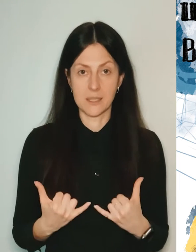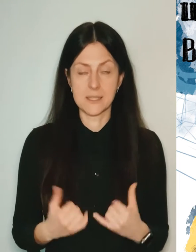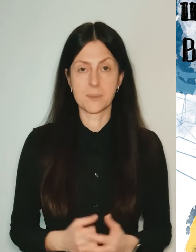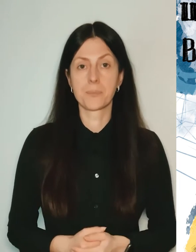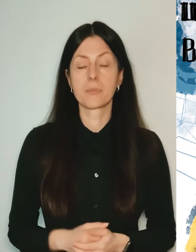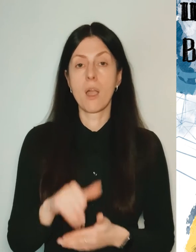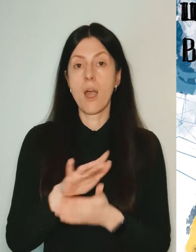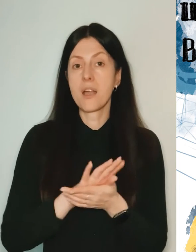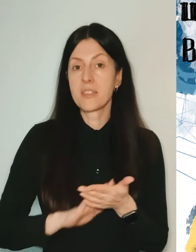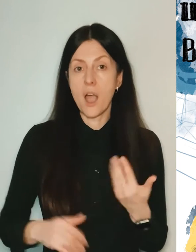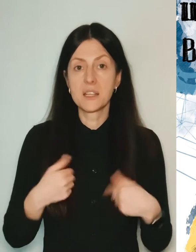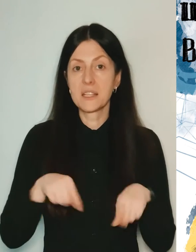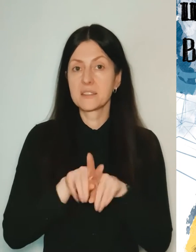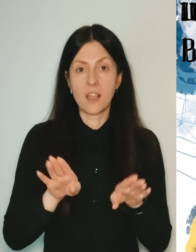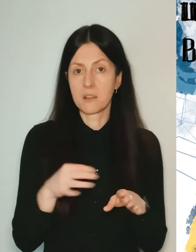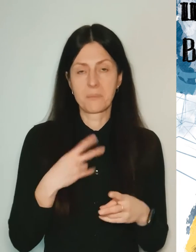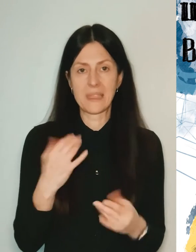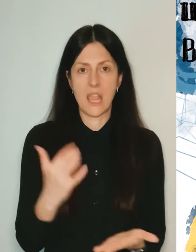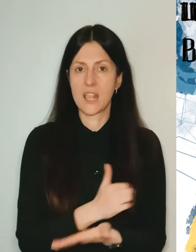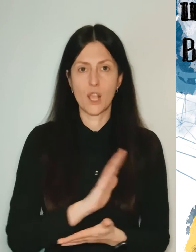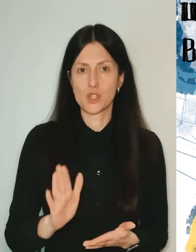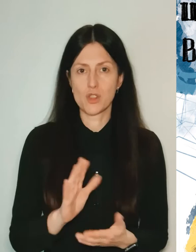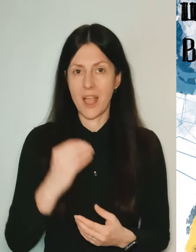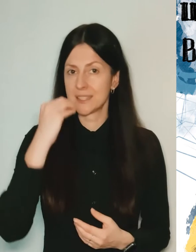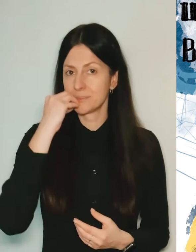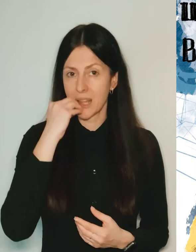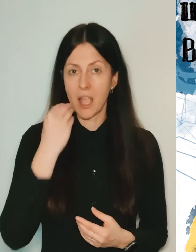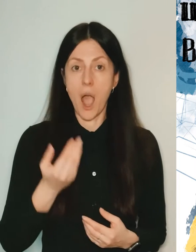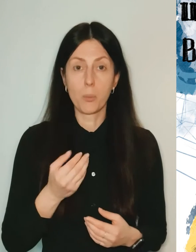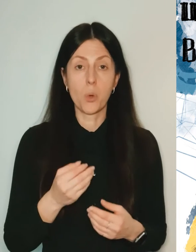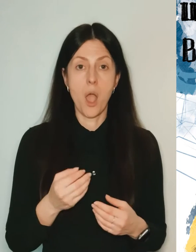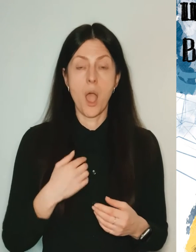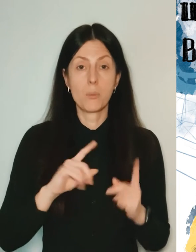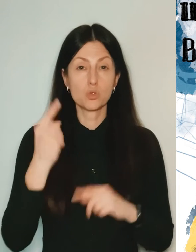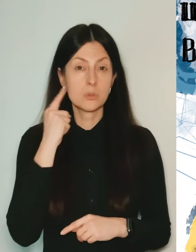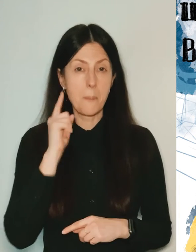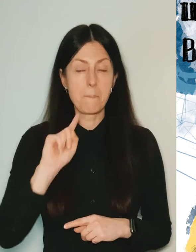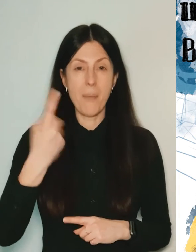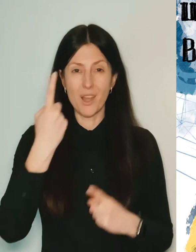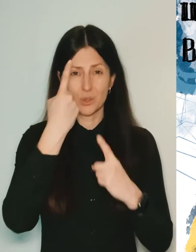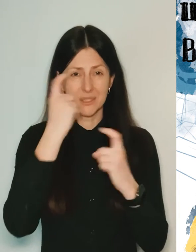I never found my gumguard. Then I heard the first siren, the first siren in my life.